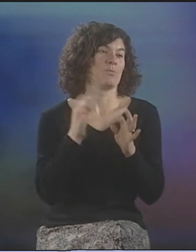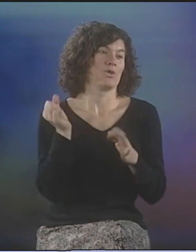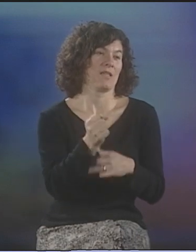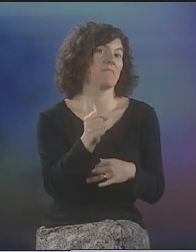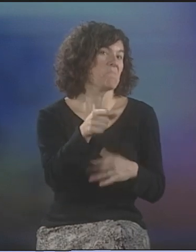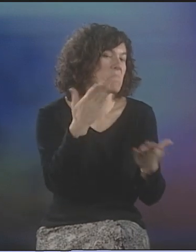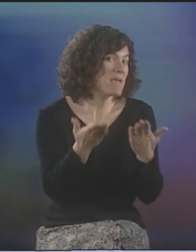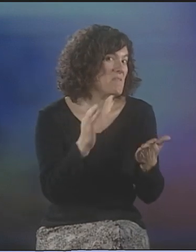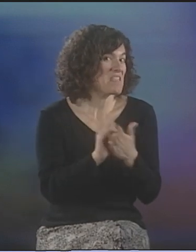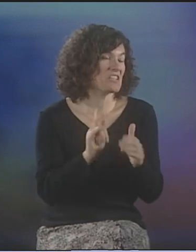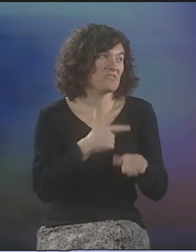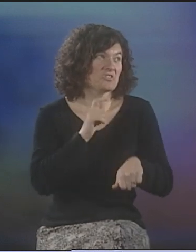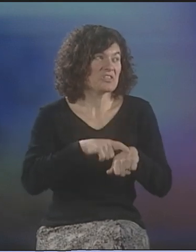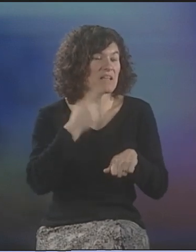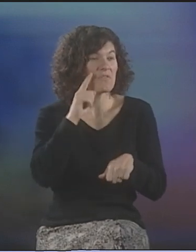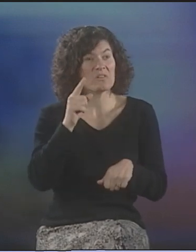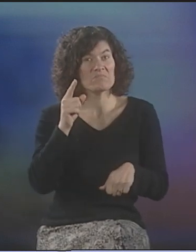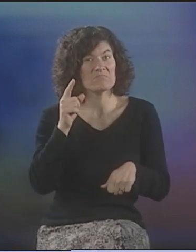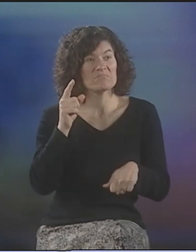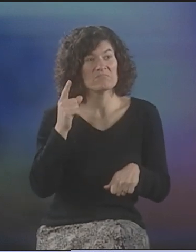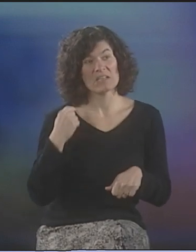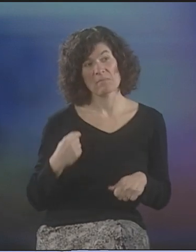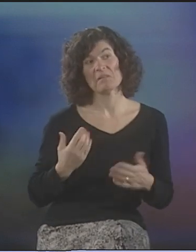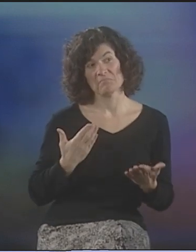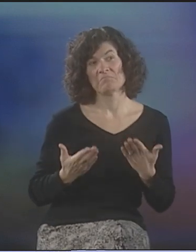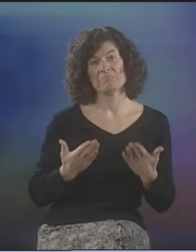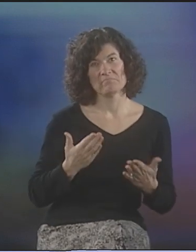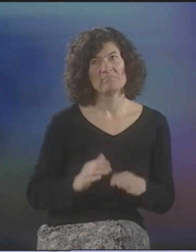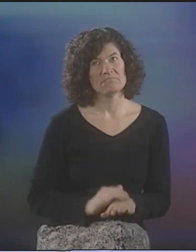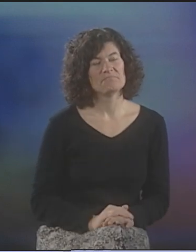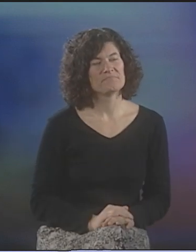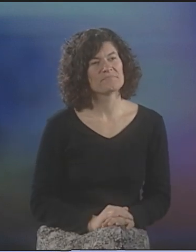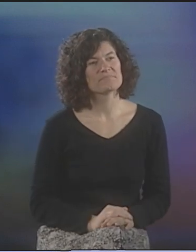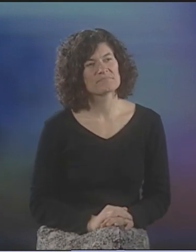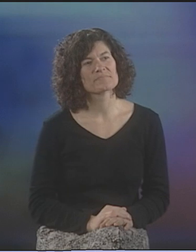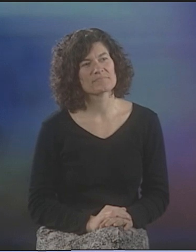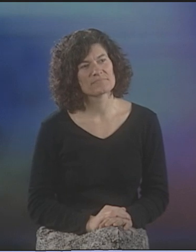I MAY HAVE, AT ONE TIME OR ANOTHER, VOICED FOR DEBBIE DURING ONE OF THOSE EVENTS.